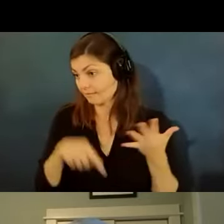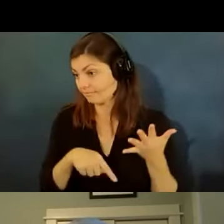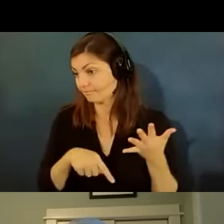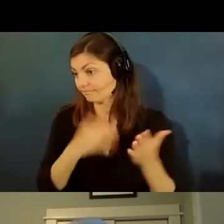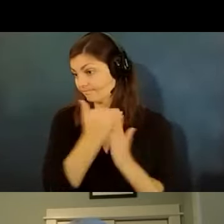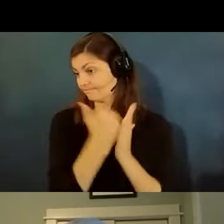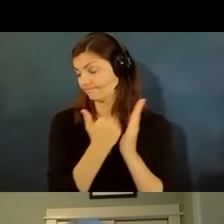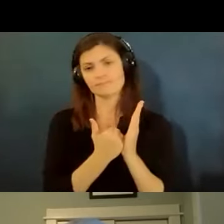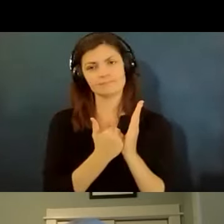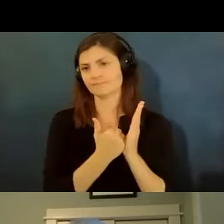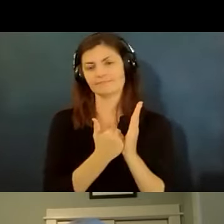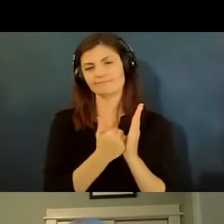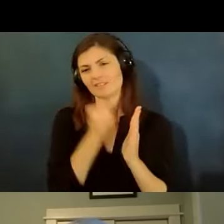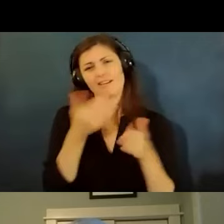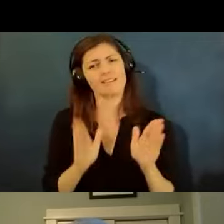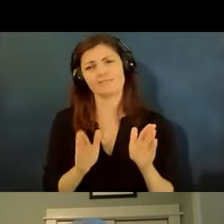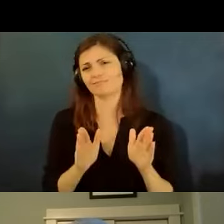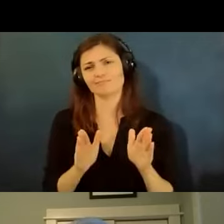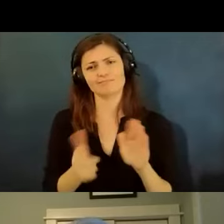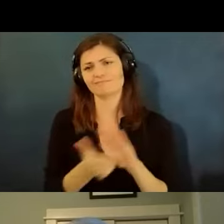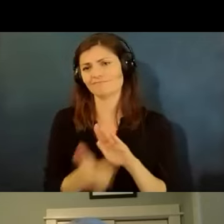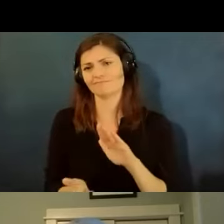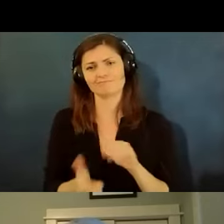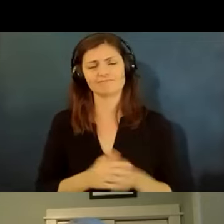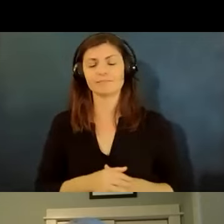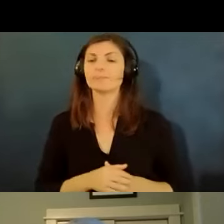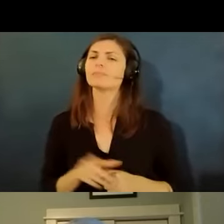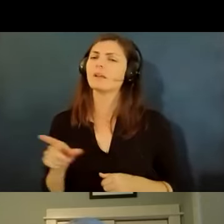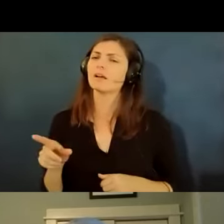i don't think they can do it it also sounded like in this example